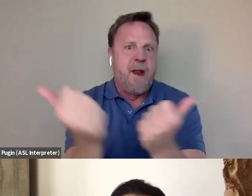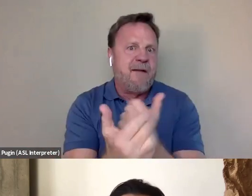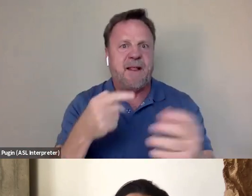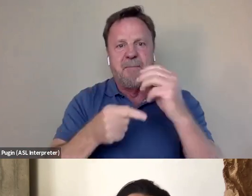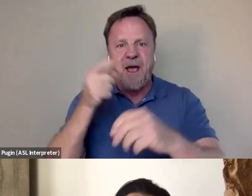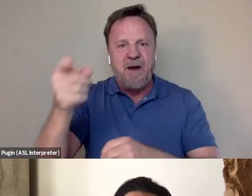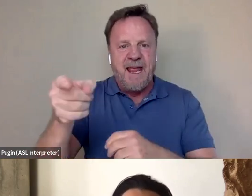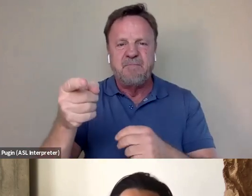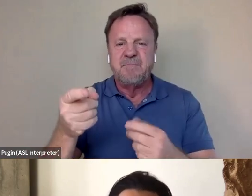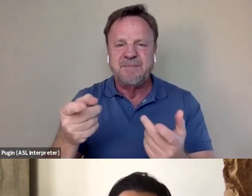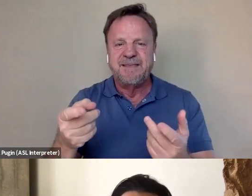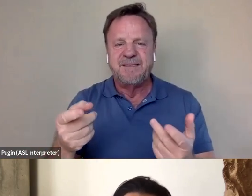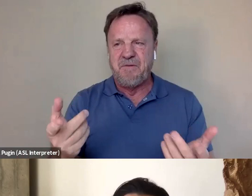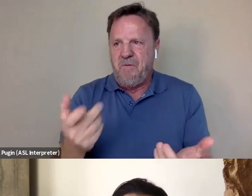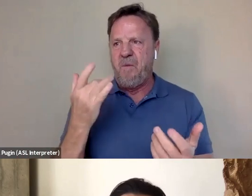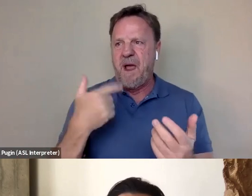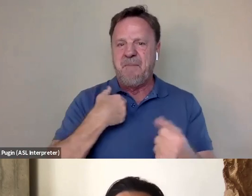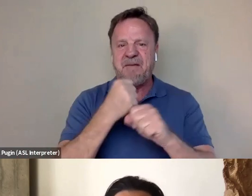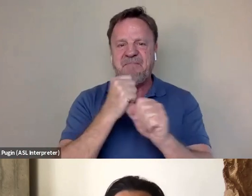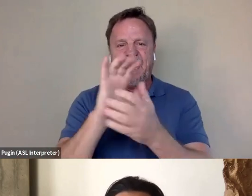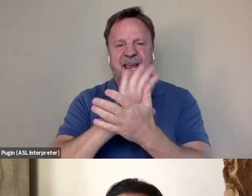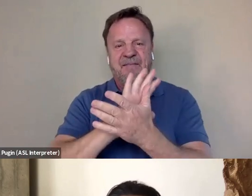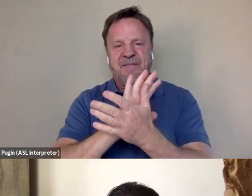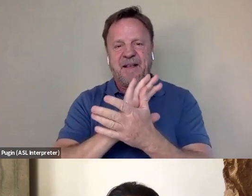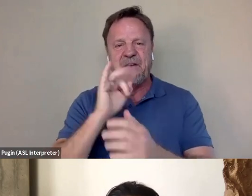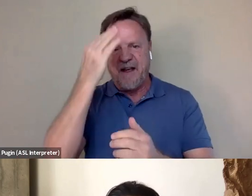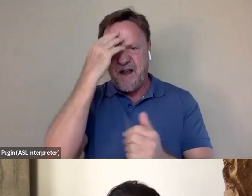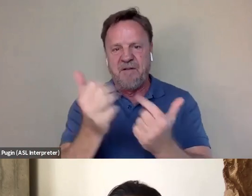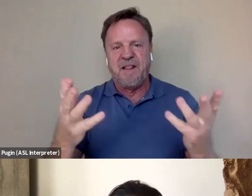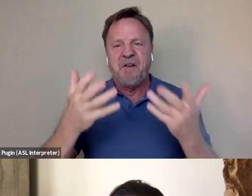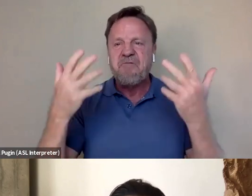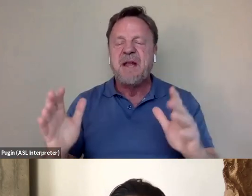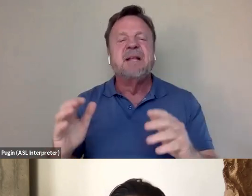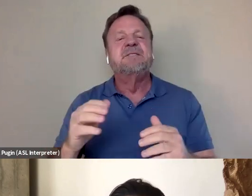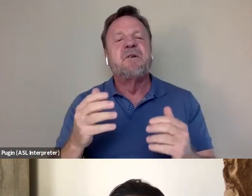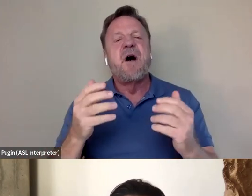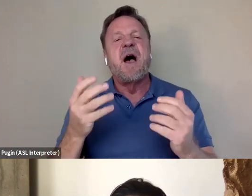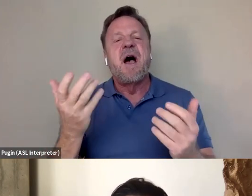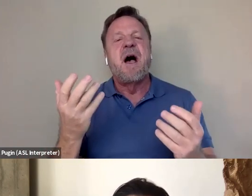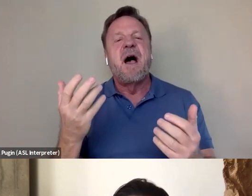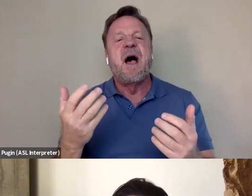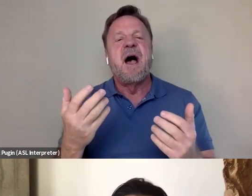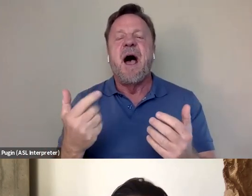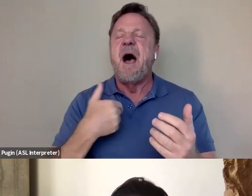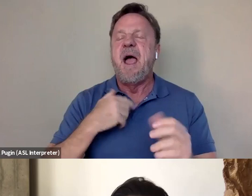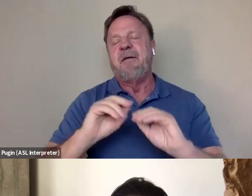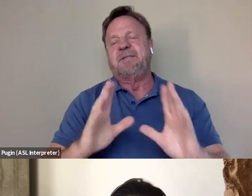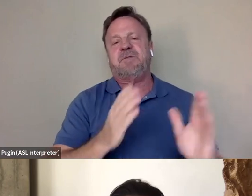And I was like, "Why am I making a film about him if I know everything already?" So I always wanted to come in with it, obviously prepared doing the research,